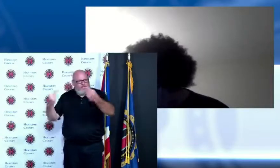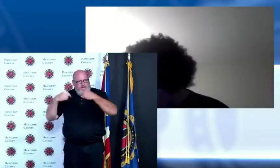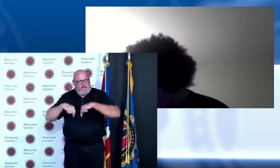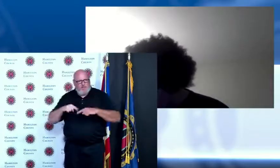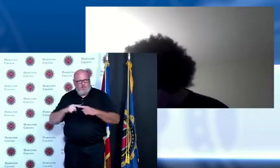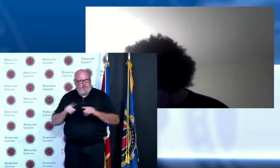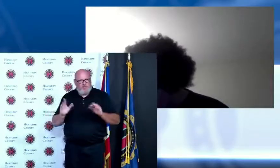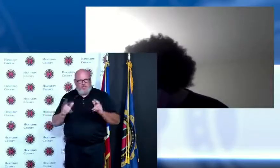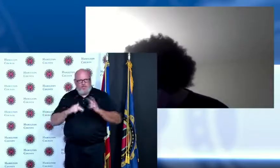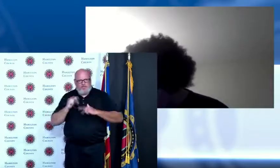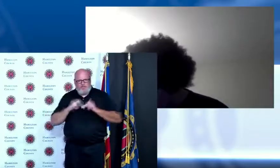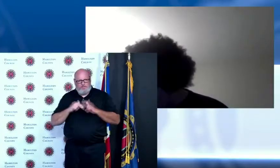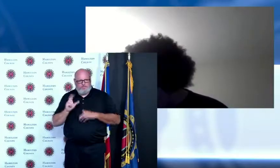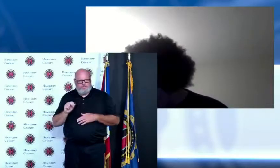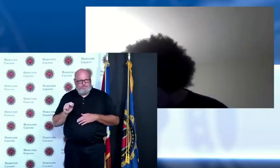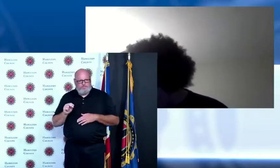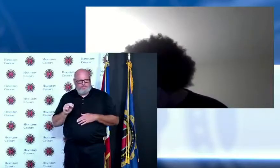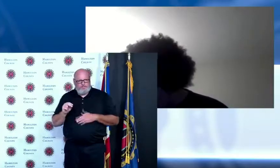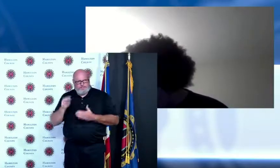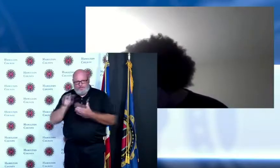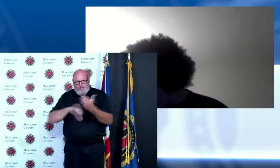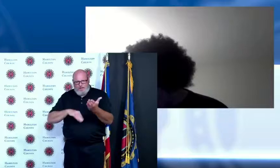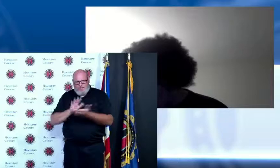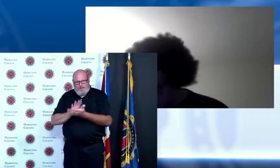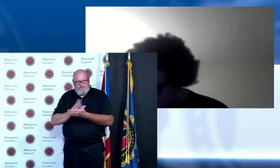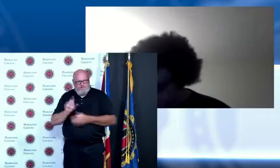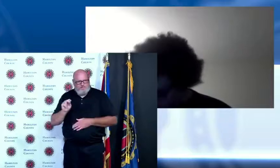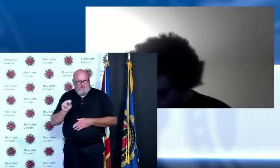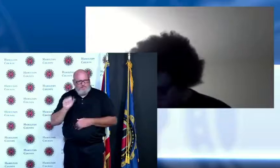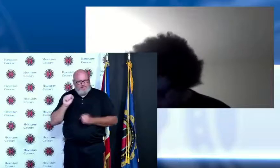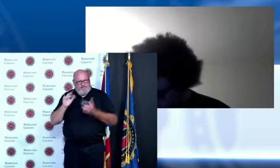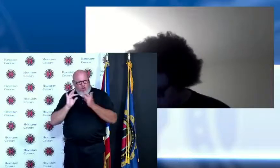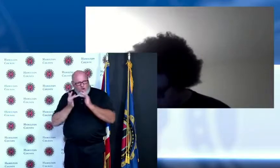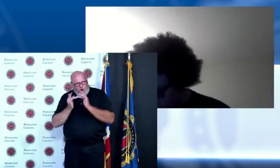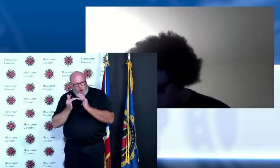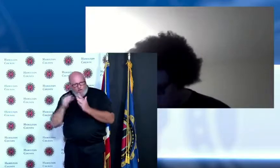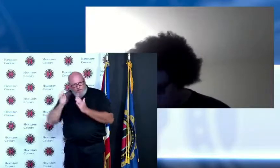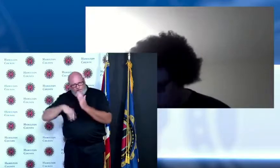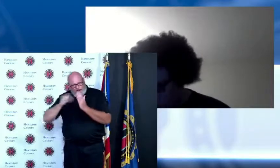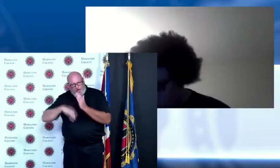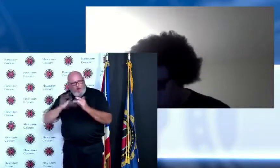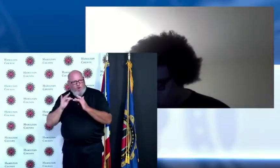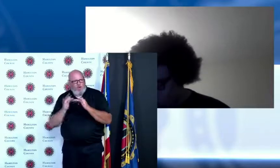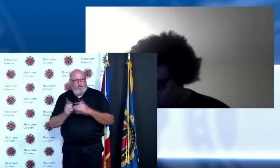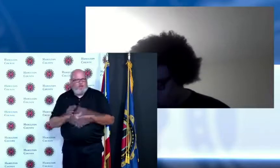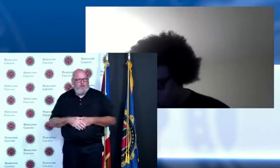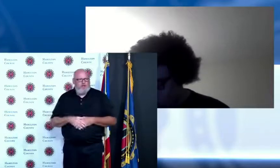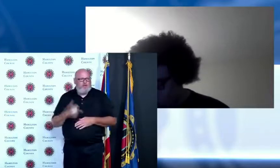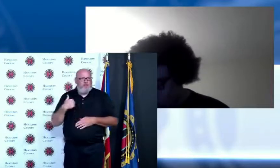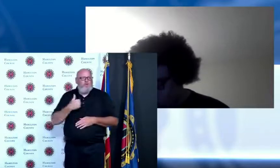their paperwork some of that can be done virtually and so we are trying to adjust as an institution